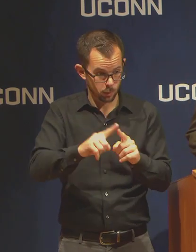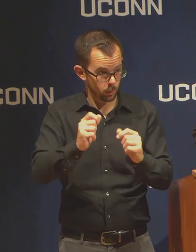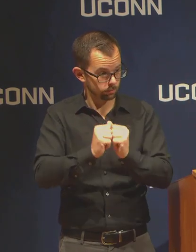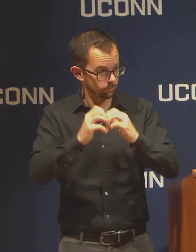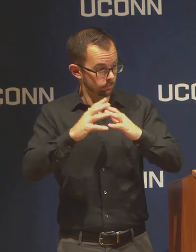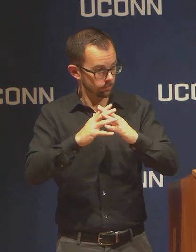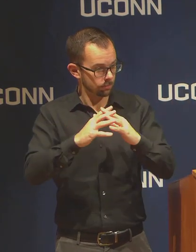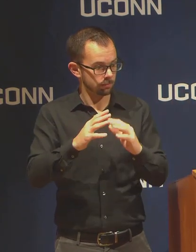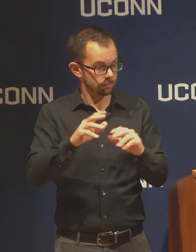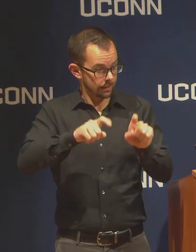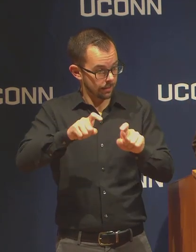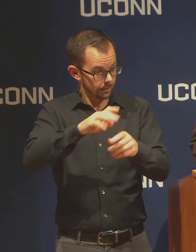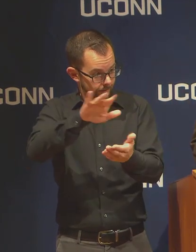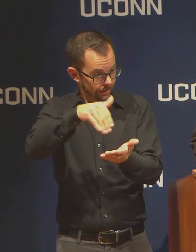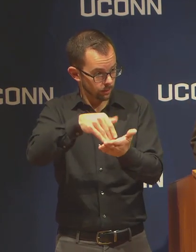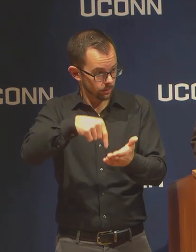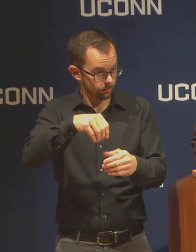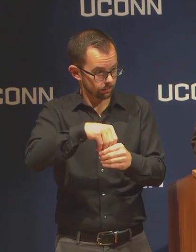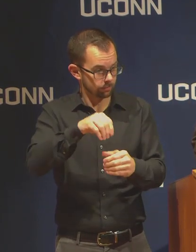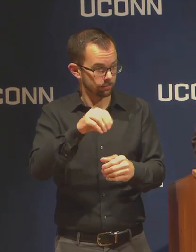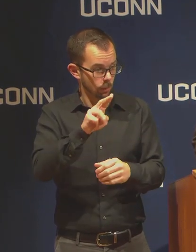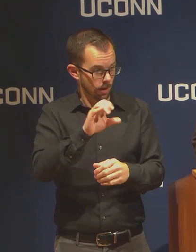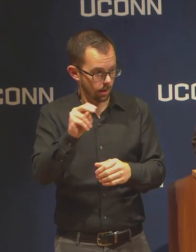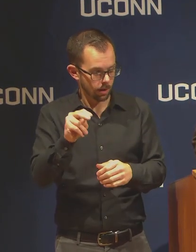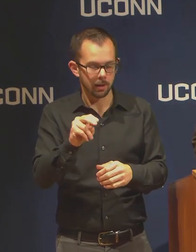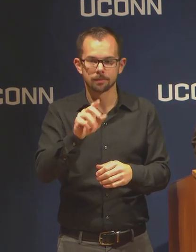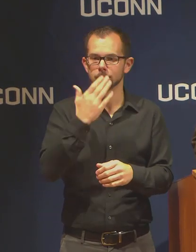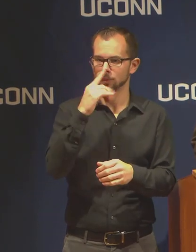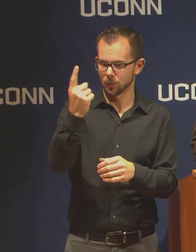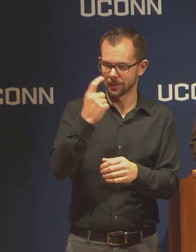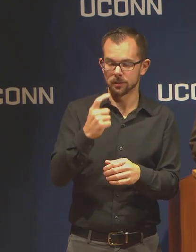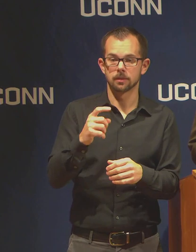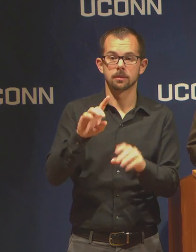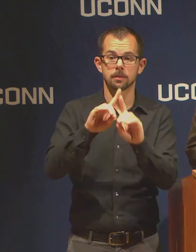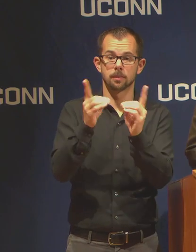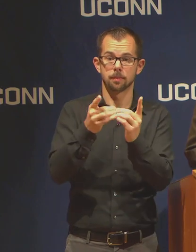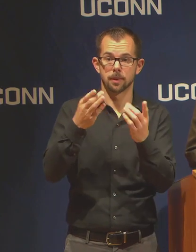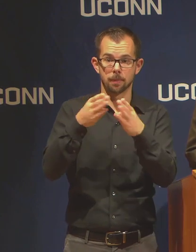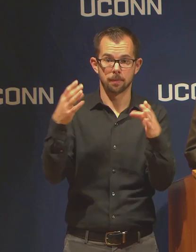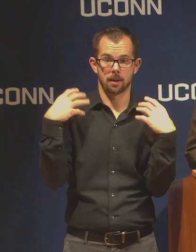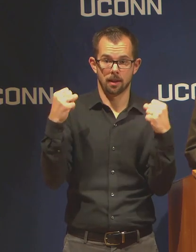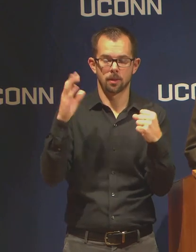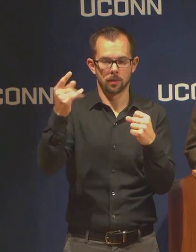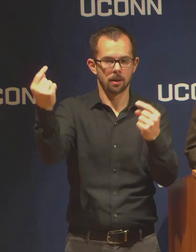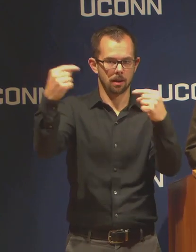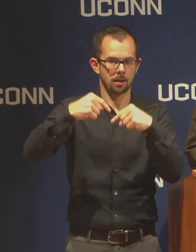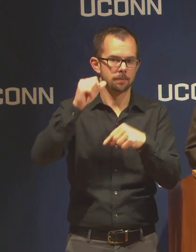DPH is coming tomorrow. There will be a drive